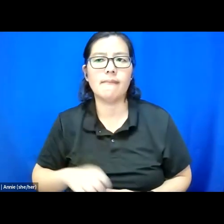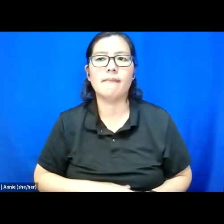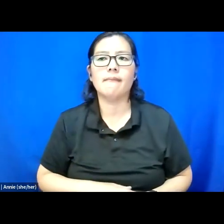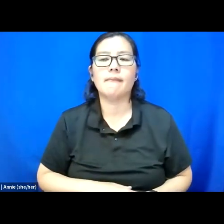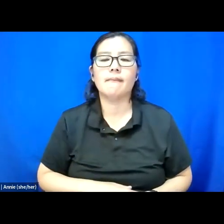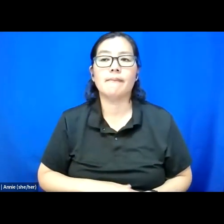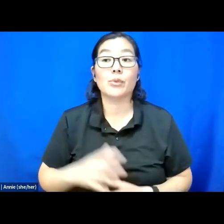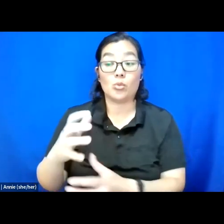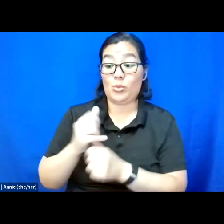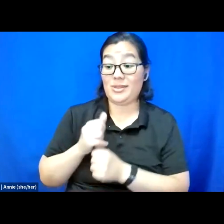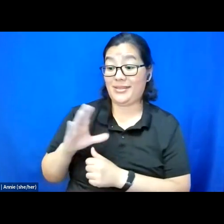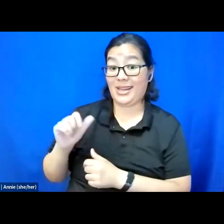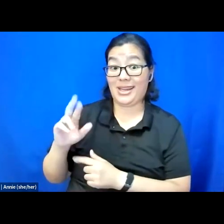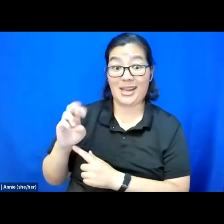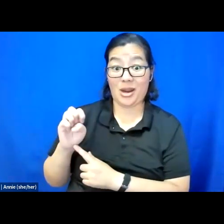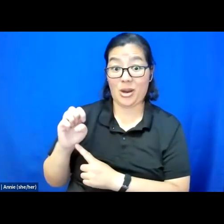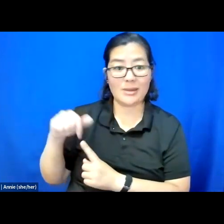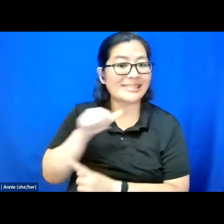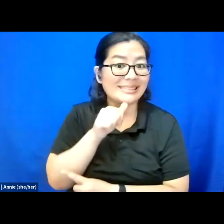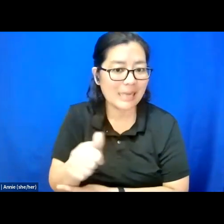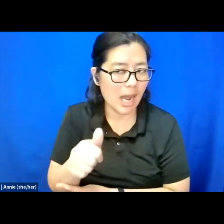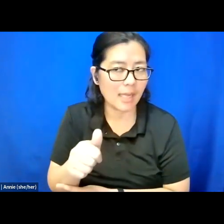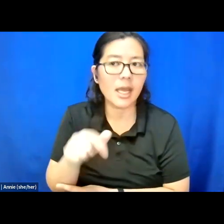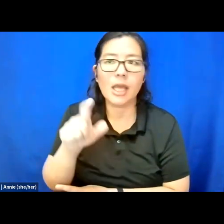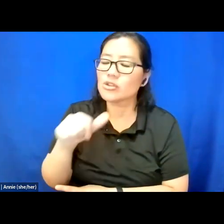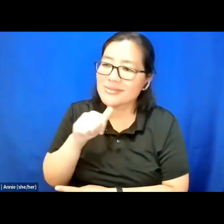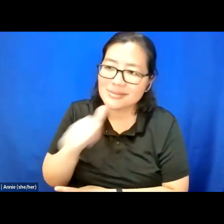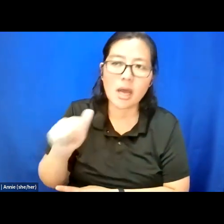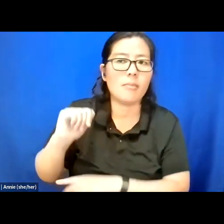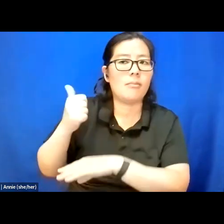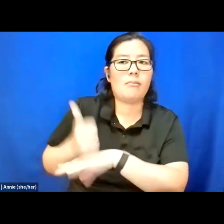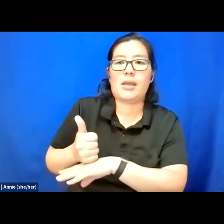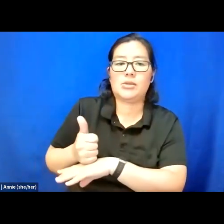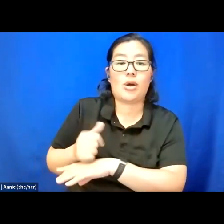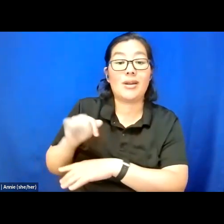Receiving care is not and should not be based on if I am liked or not.